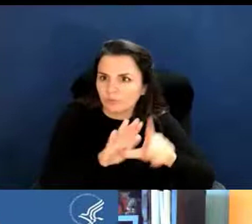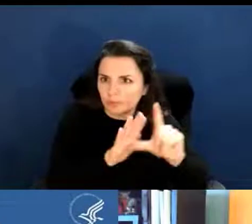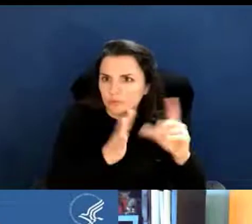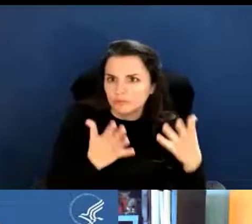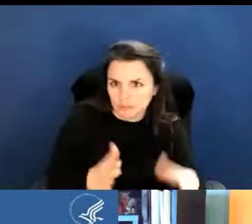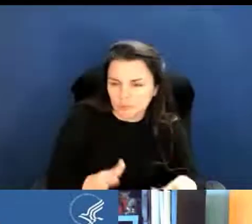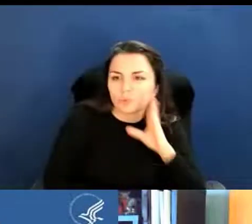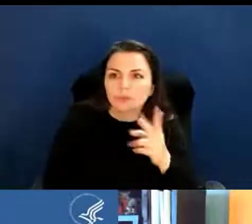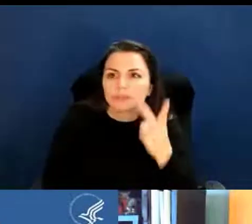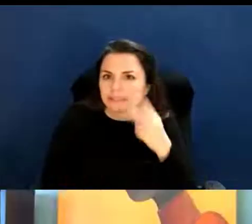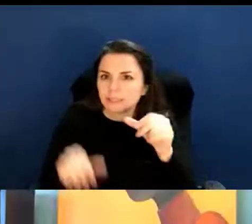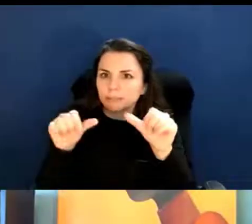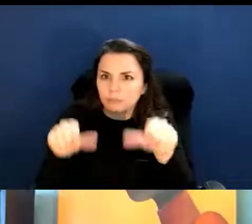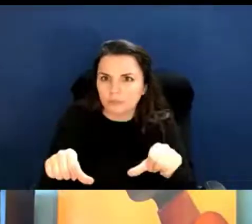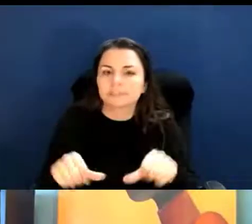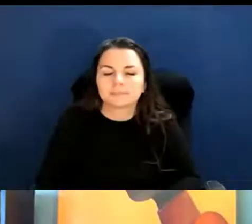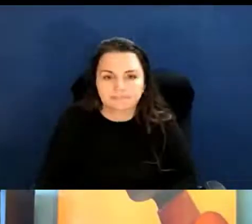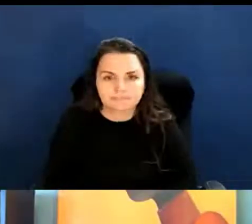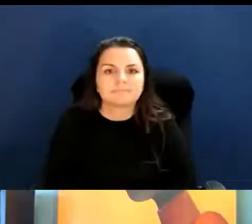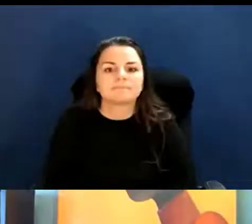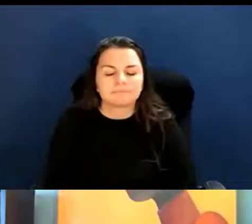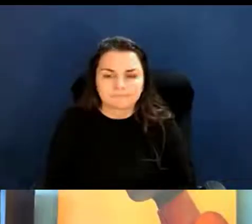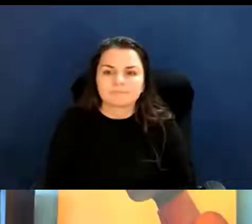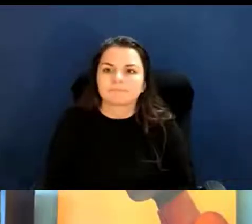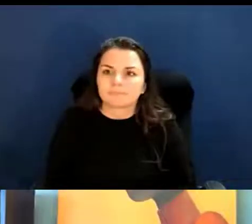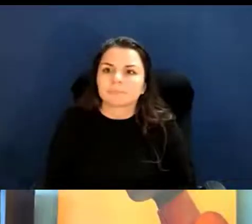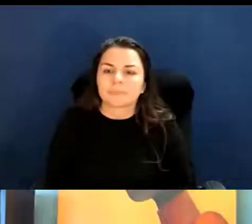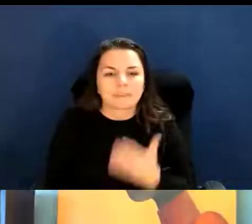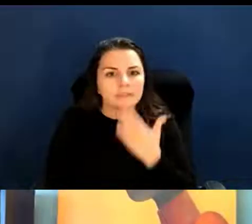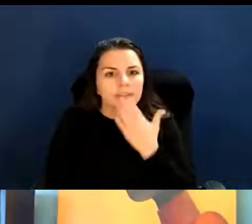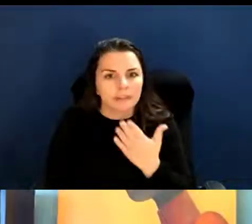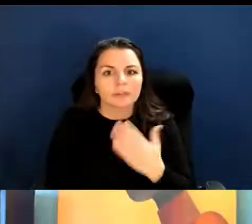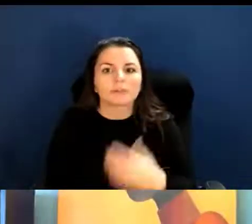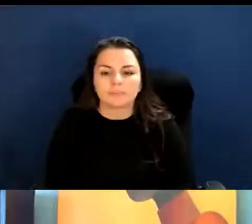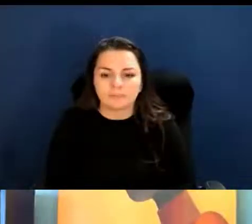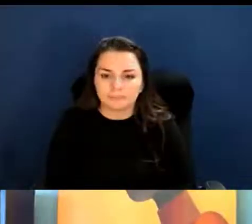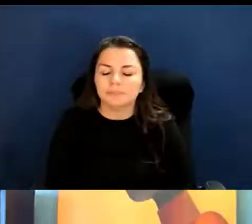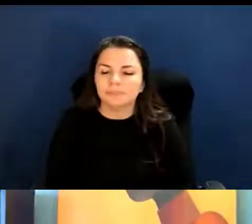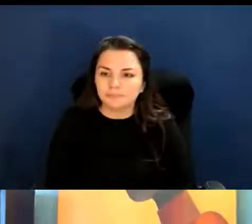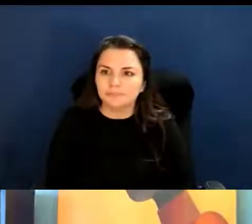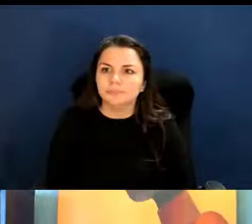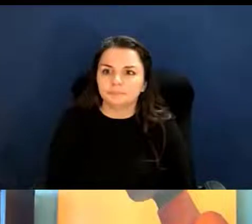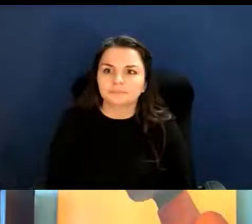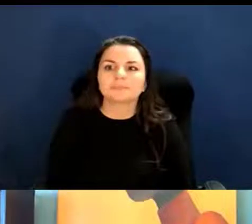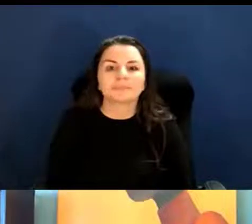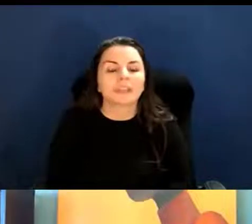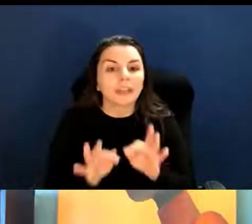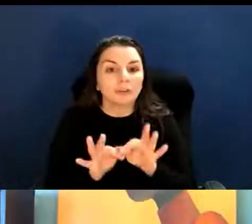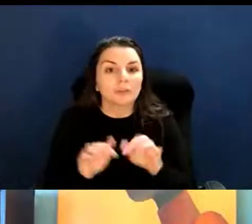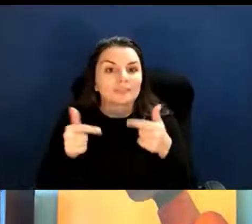April Harrison: Thank you. Ashlee Lane: You're welcome. April Harrison: Let's see, I'm trying to see something else I have went through.